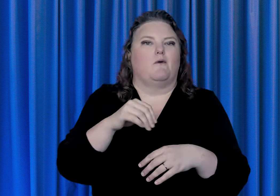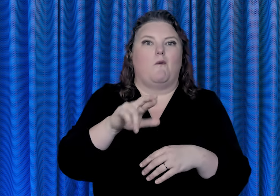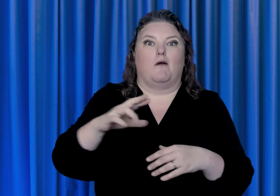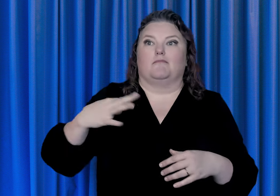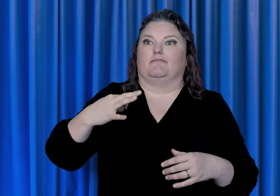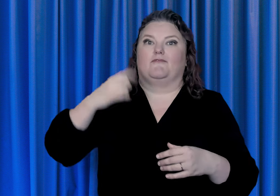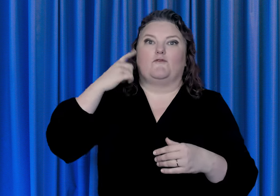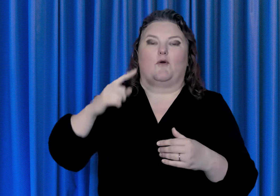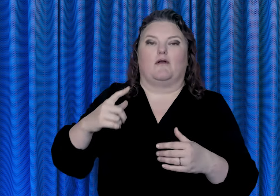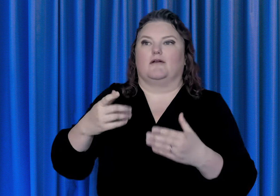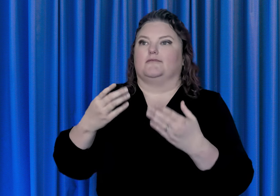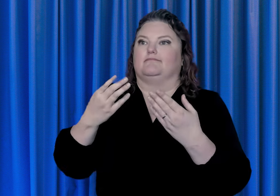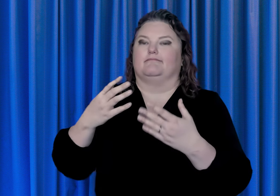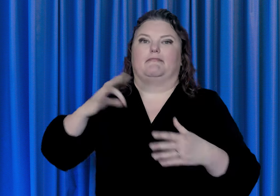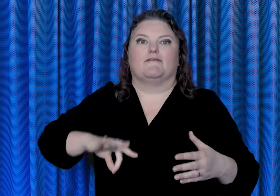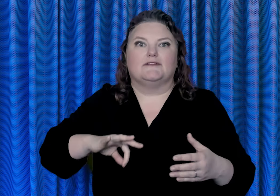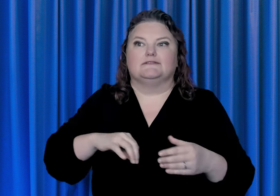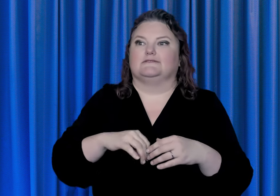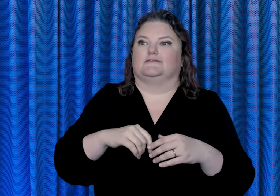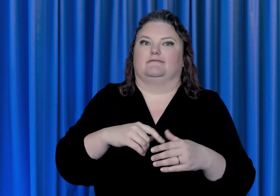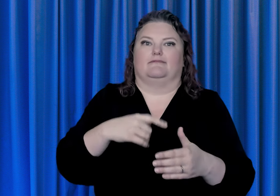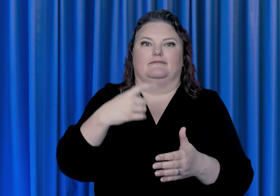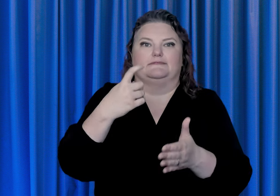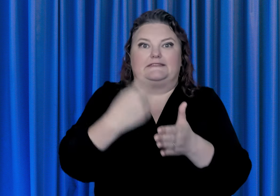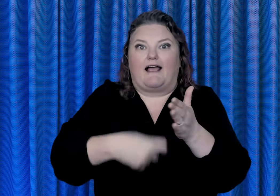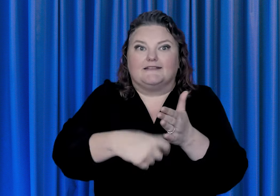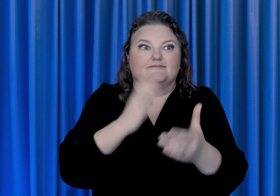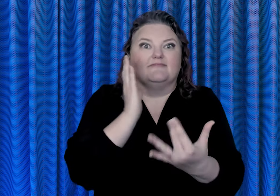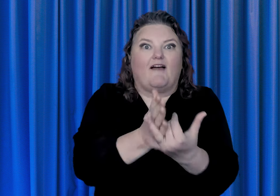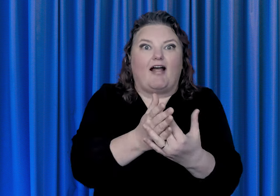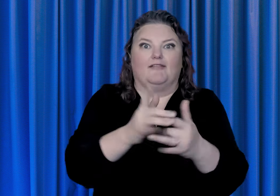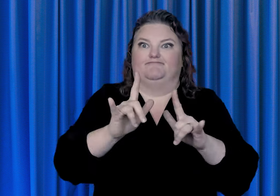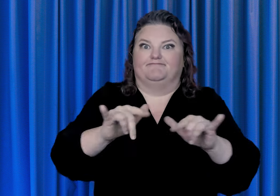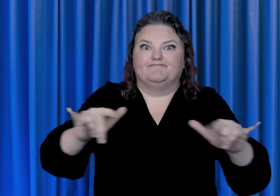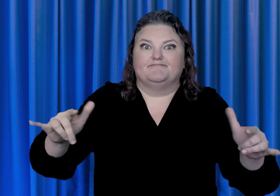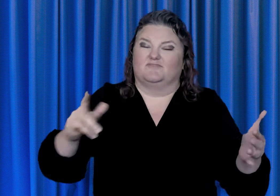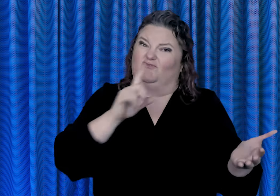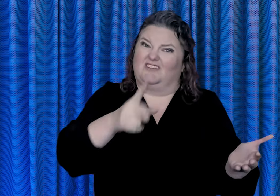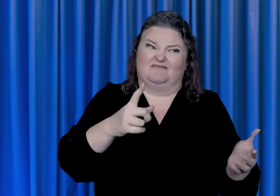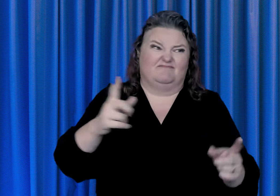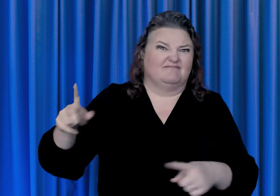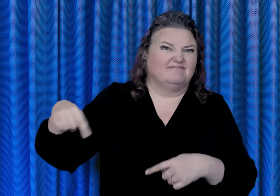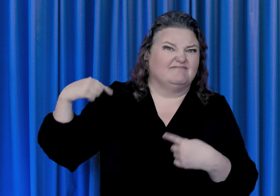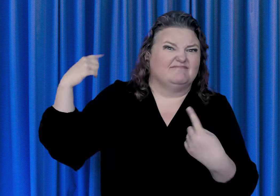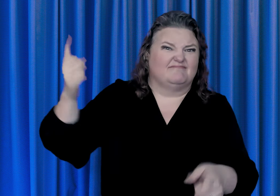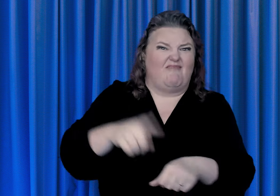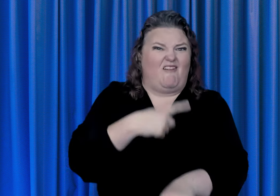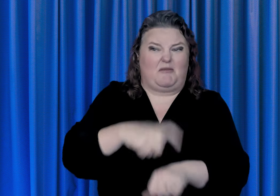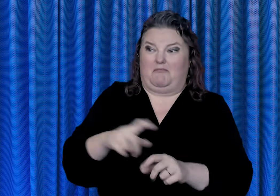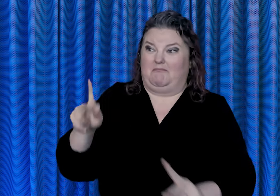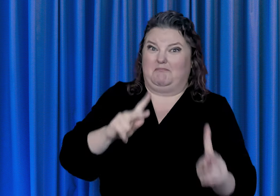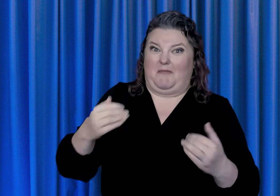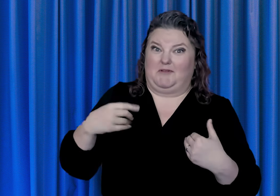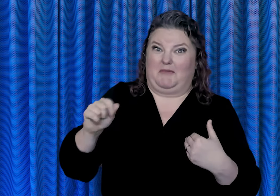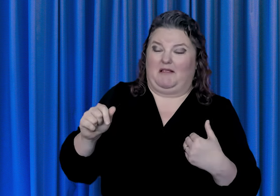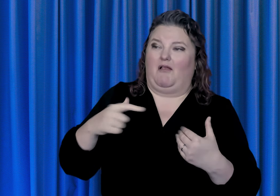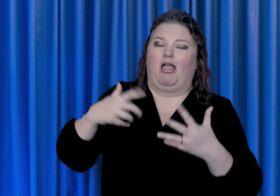filing taxes and more. For far too long, people with disabilities have been left behind as we've